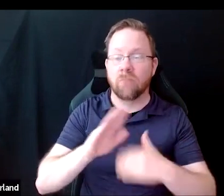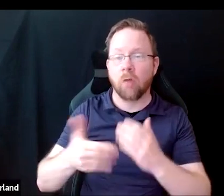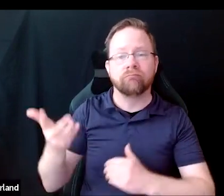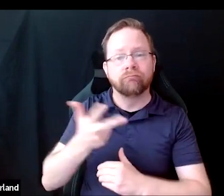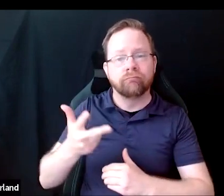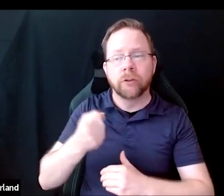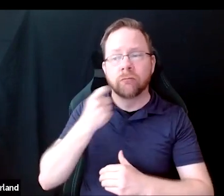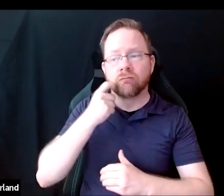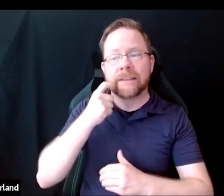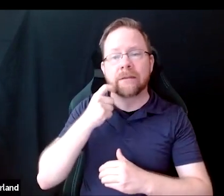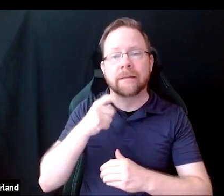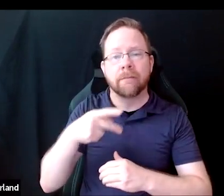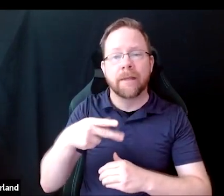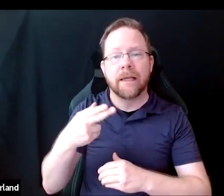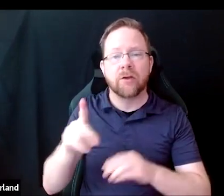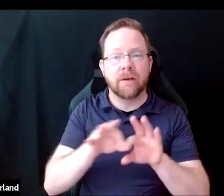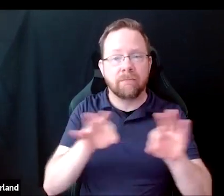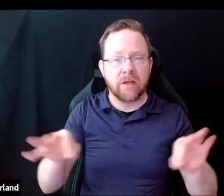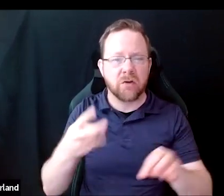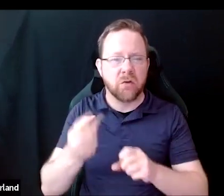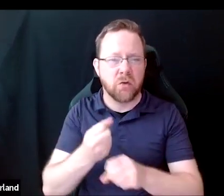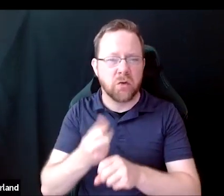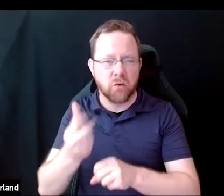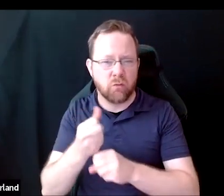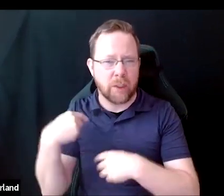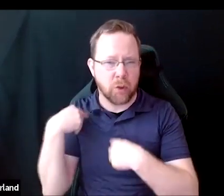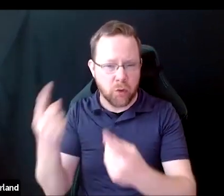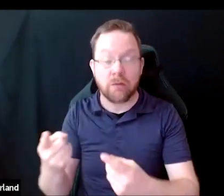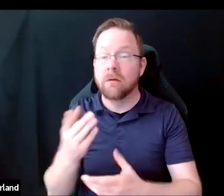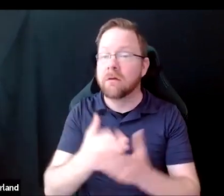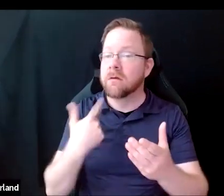and some of us have continued on to become professors in the sciences.